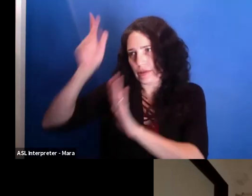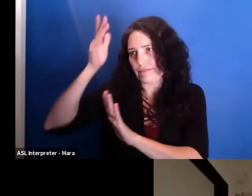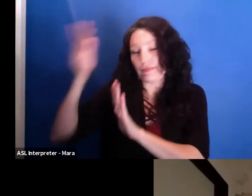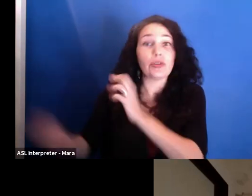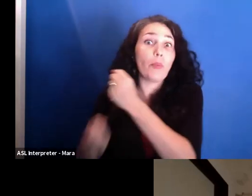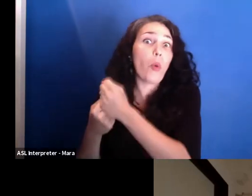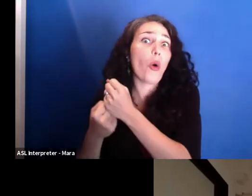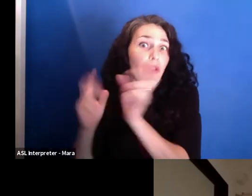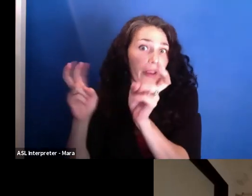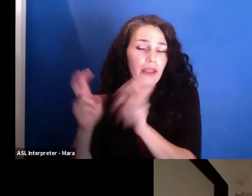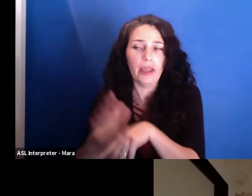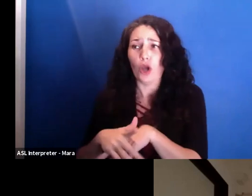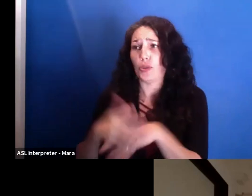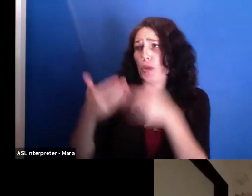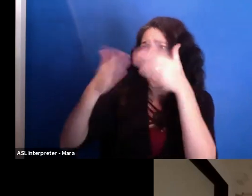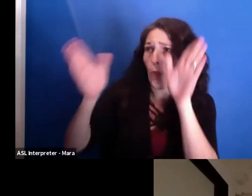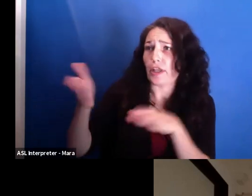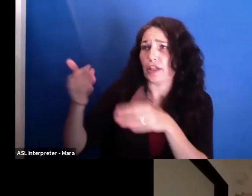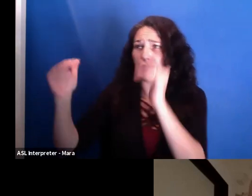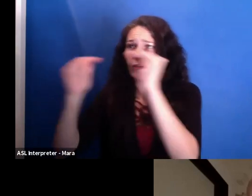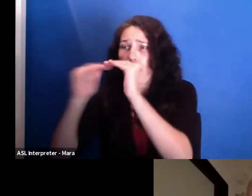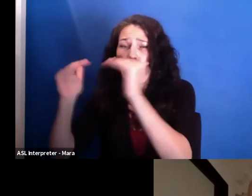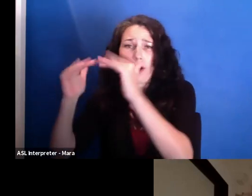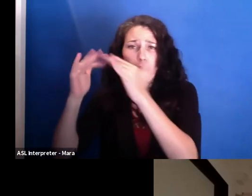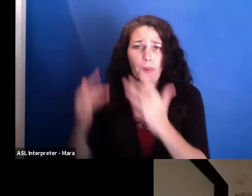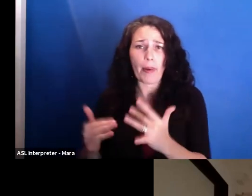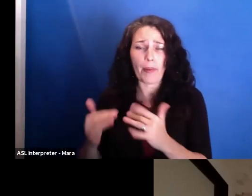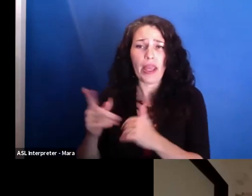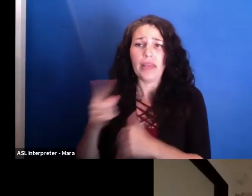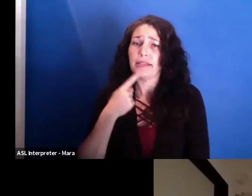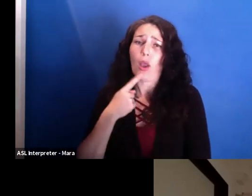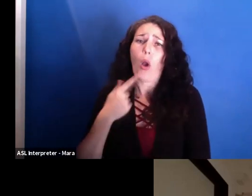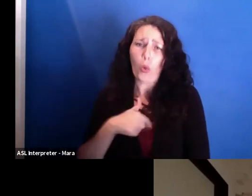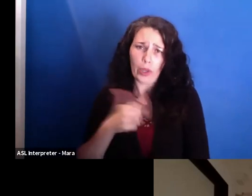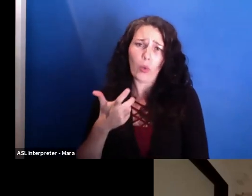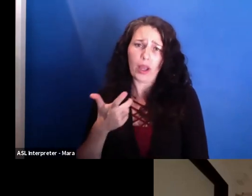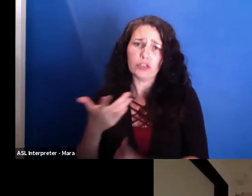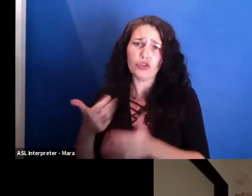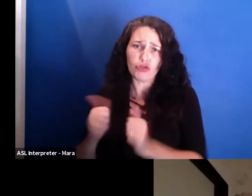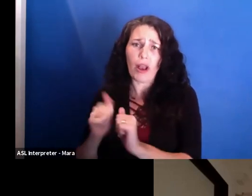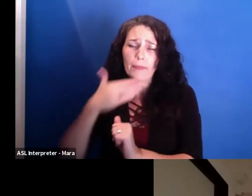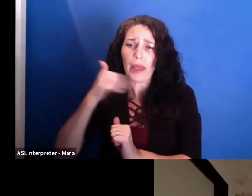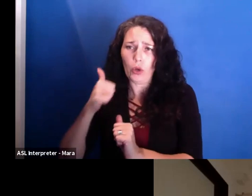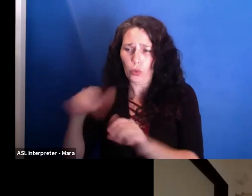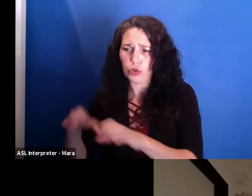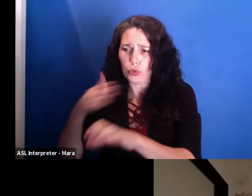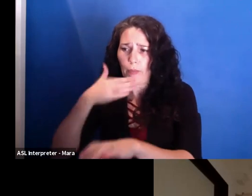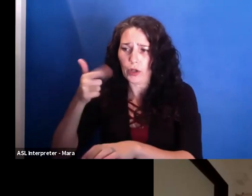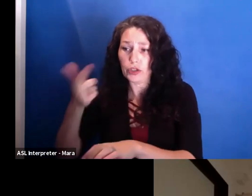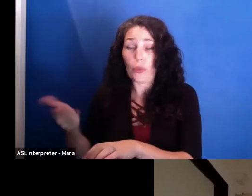And then we heard that they want to do better, and they bring in this activist, in a way.